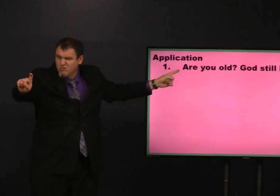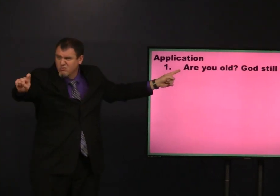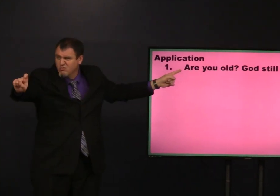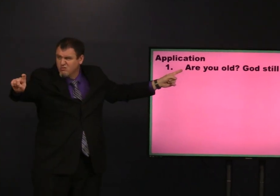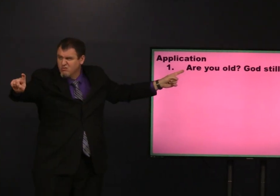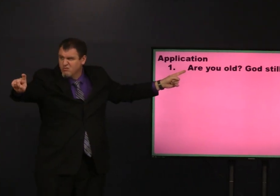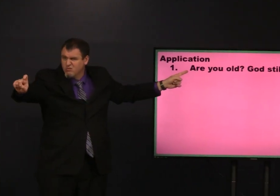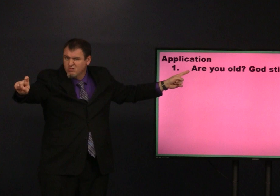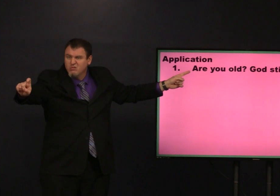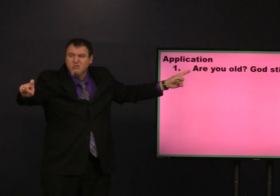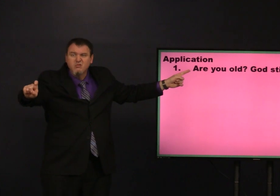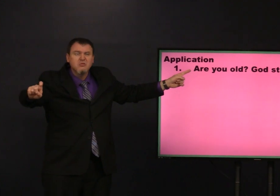are you old